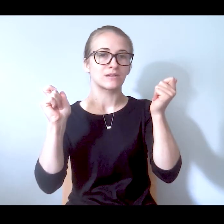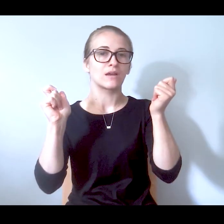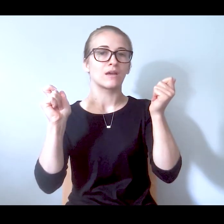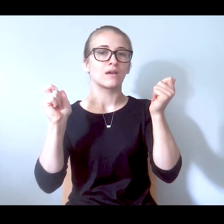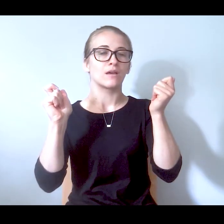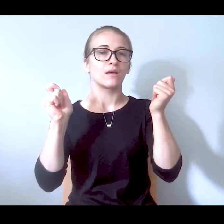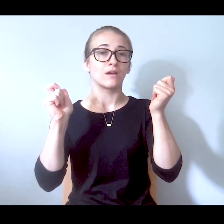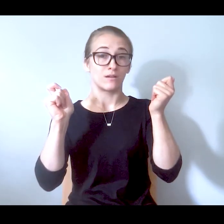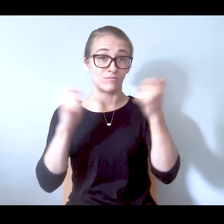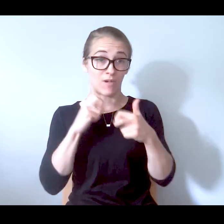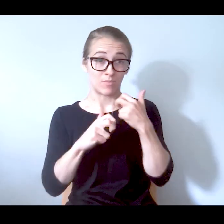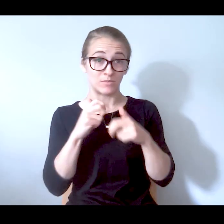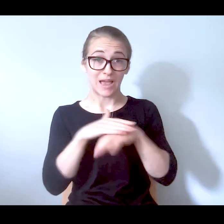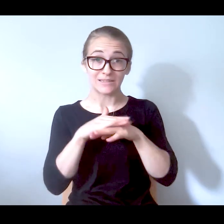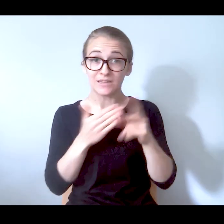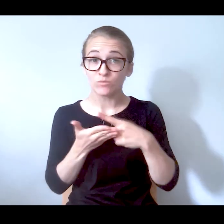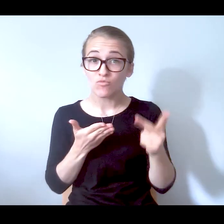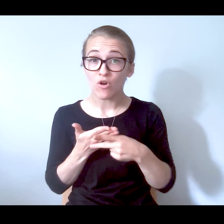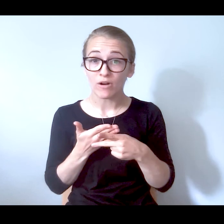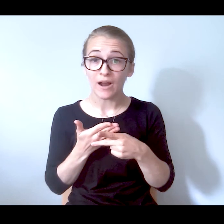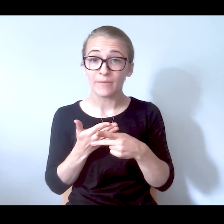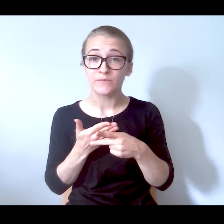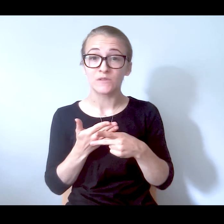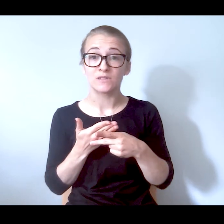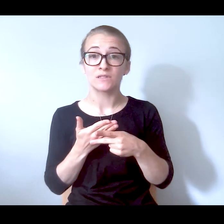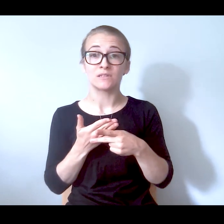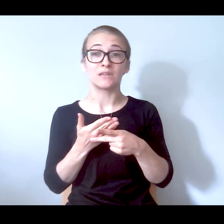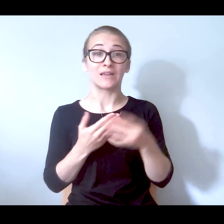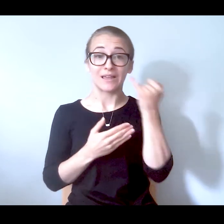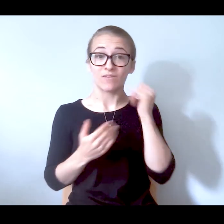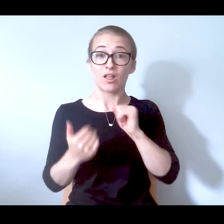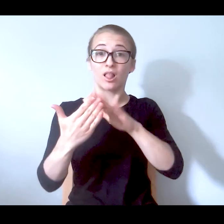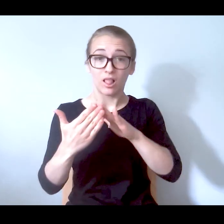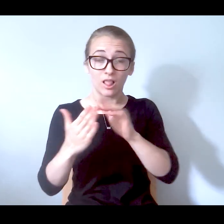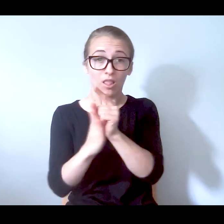for accessing these programs when you have run-in